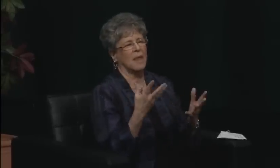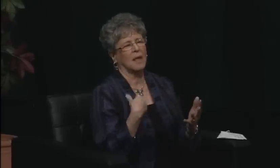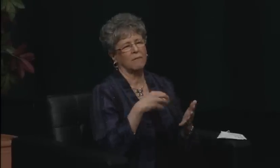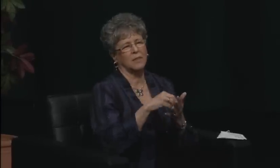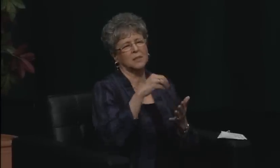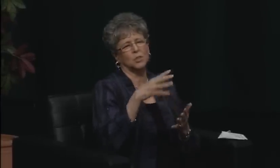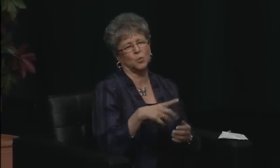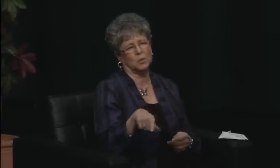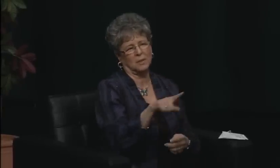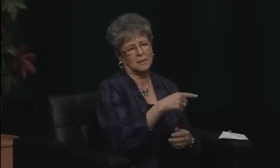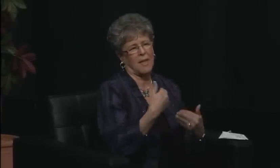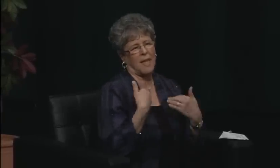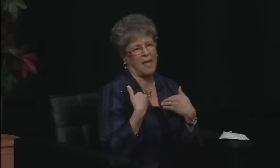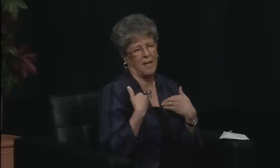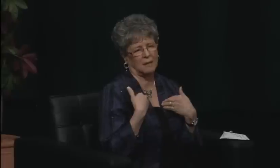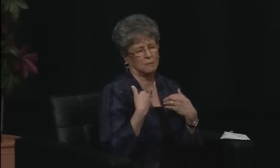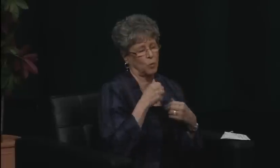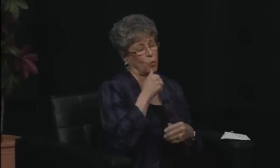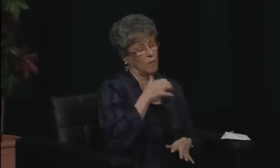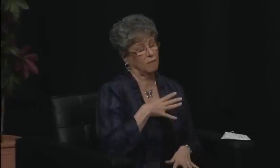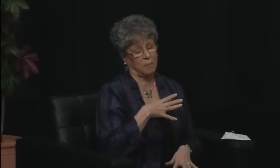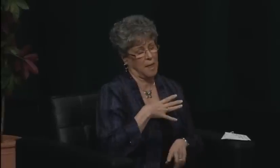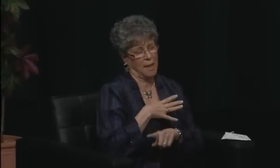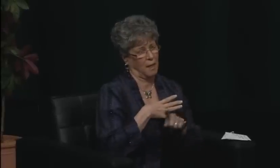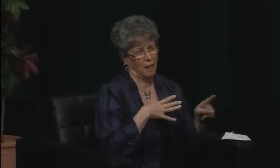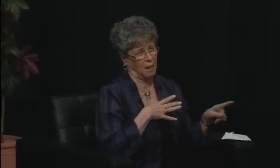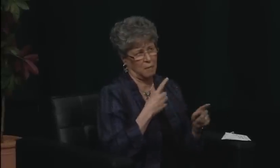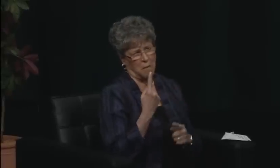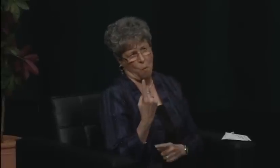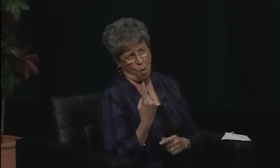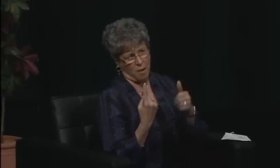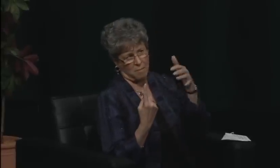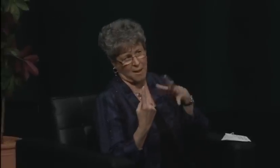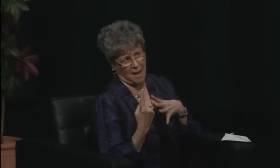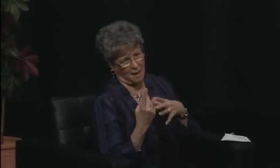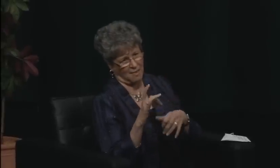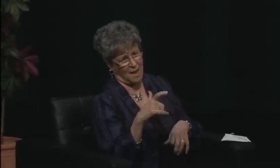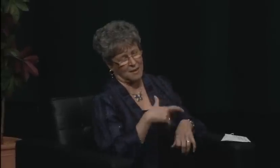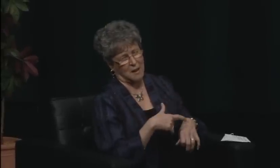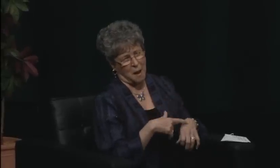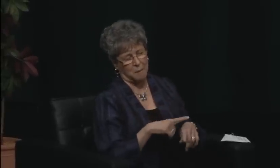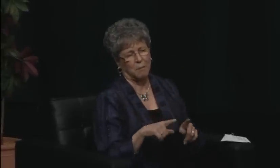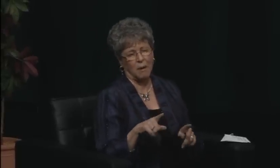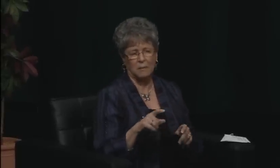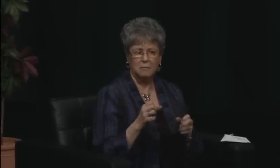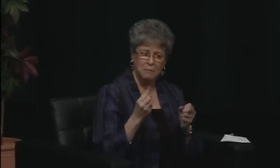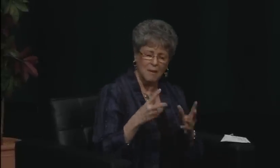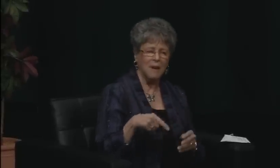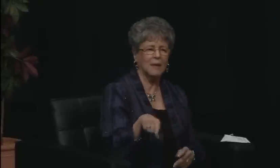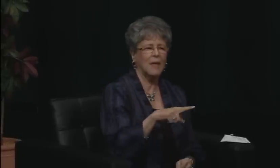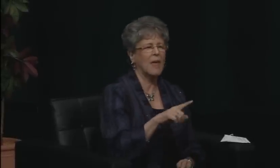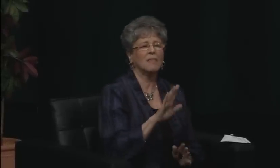How do we capture those seven glorious days